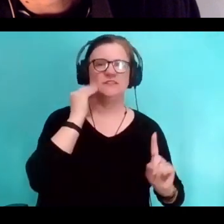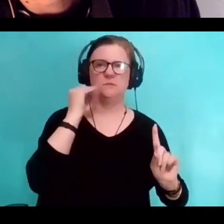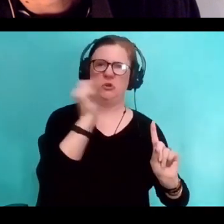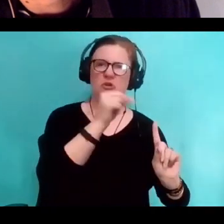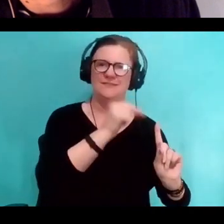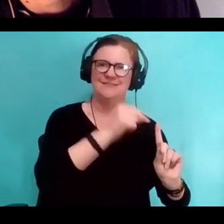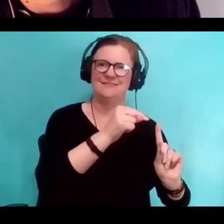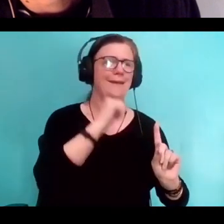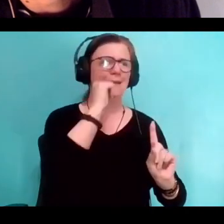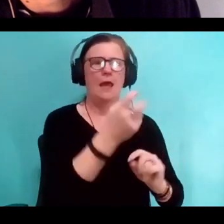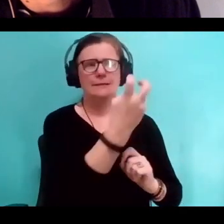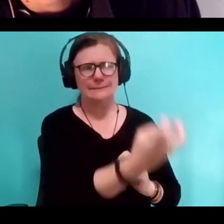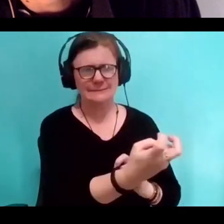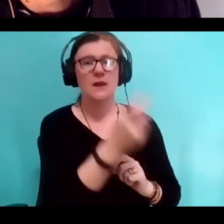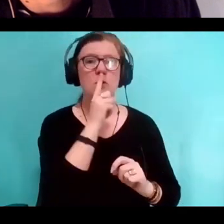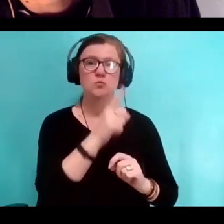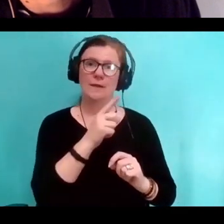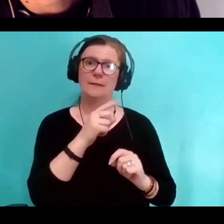and the meaning of paint, and the history of paint.